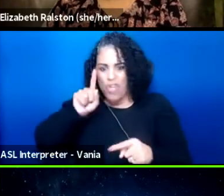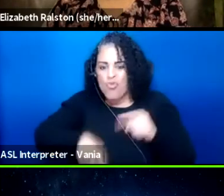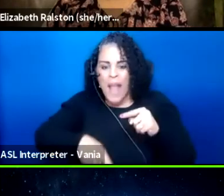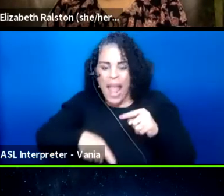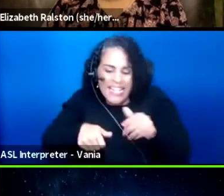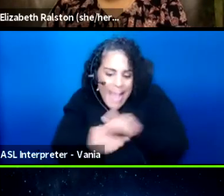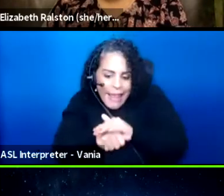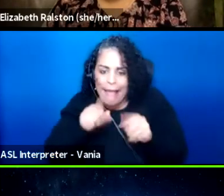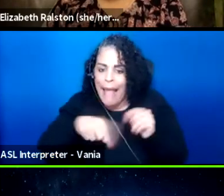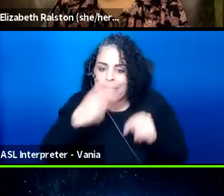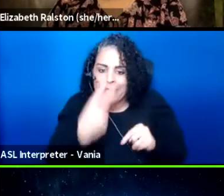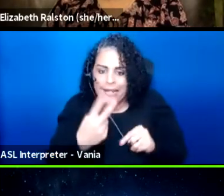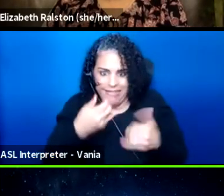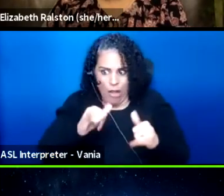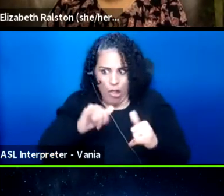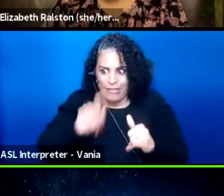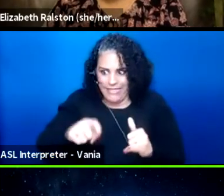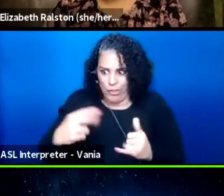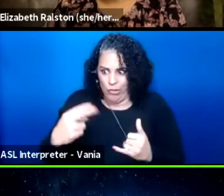and it still needs to be taken into consideration.